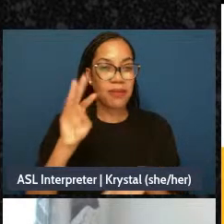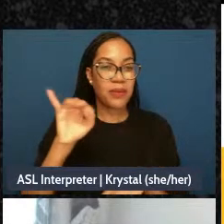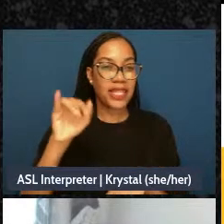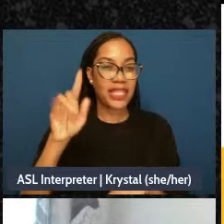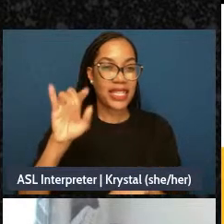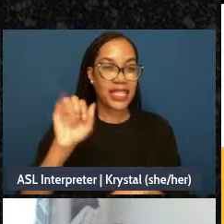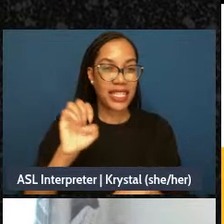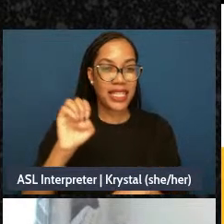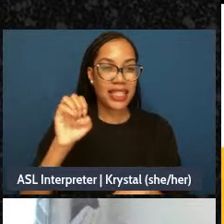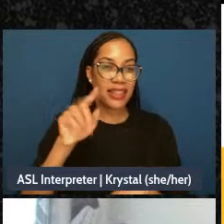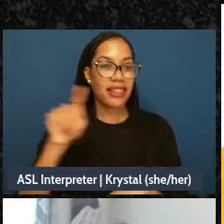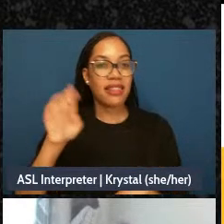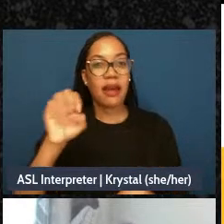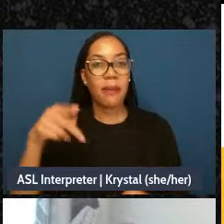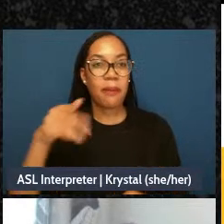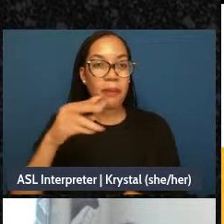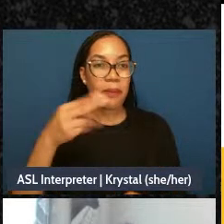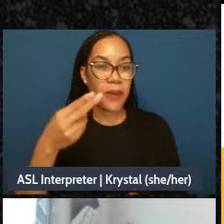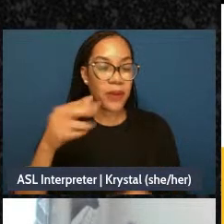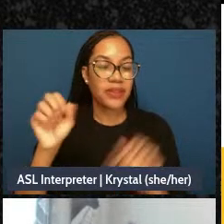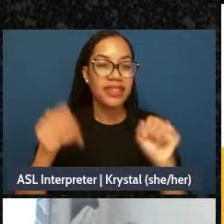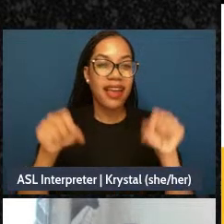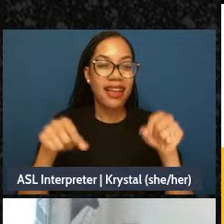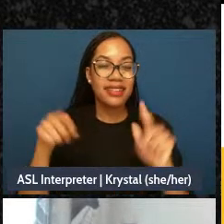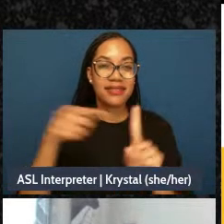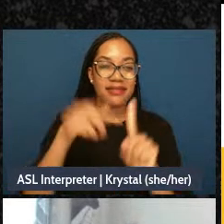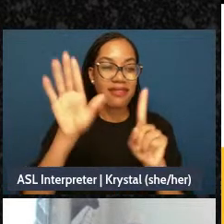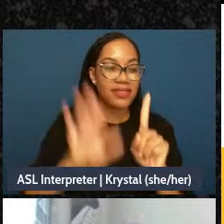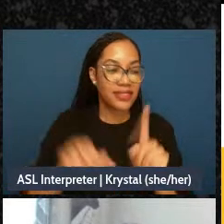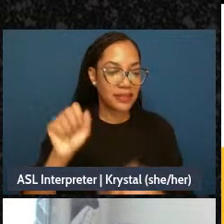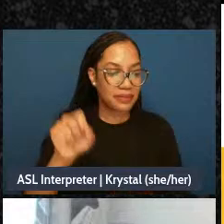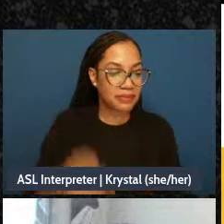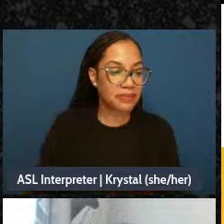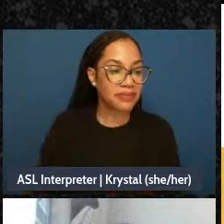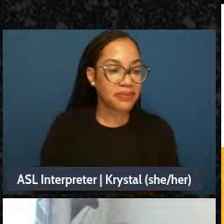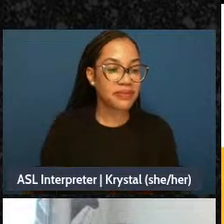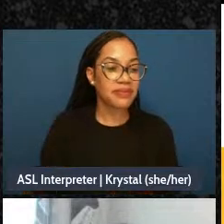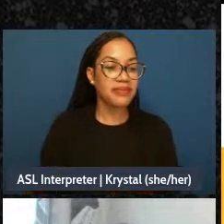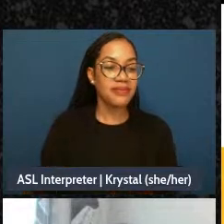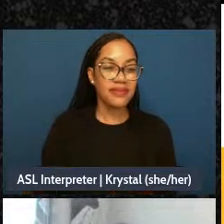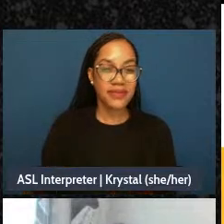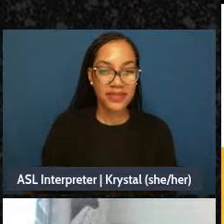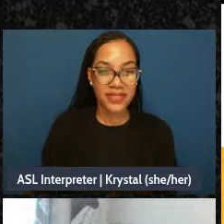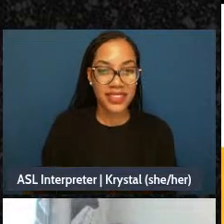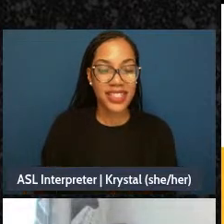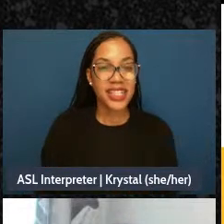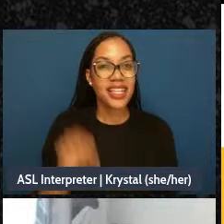This is really beautiful and fantastic because the reality is-is living in this very ableist